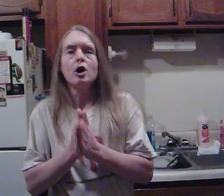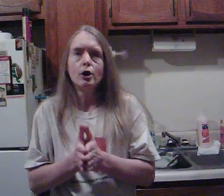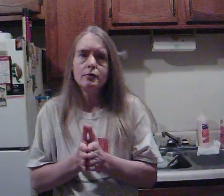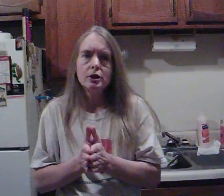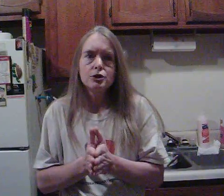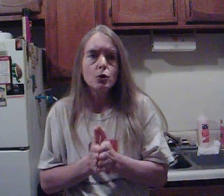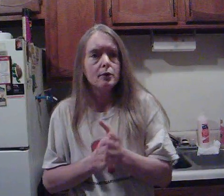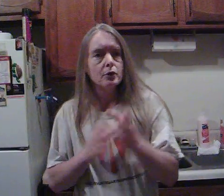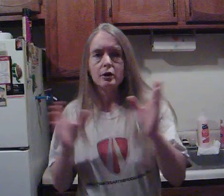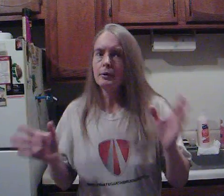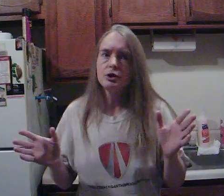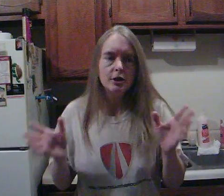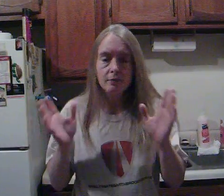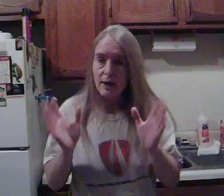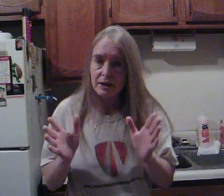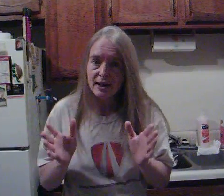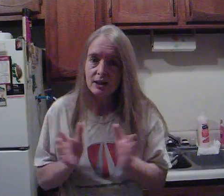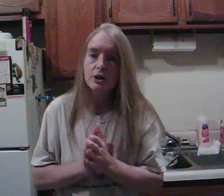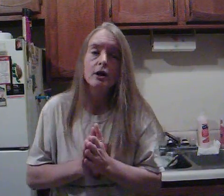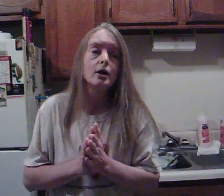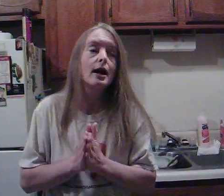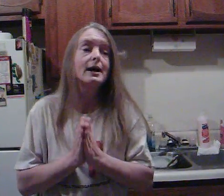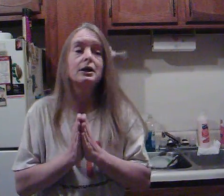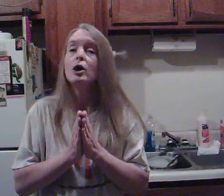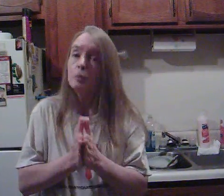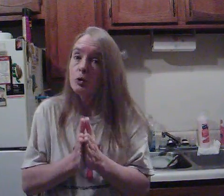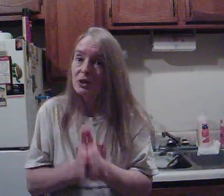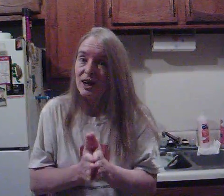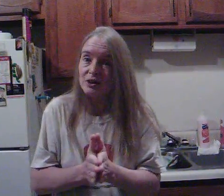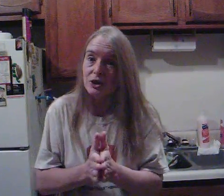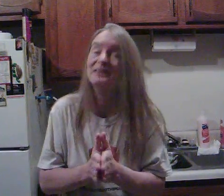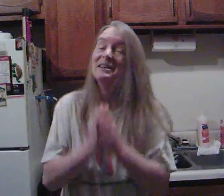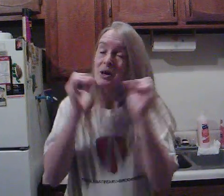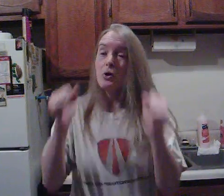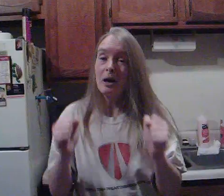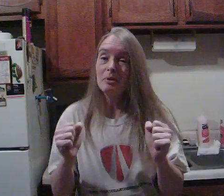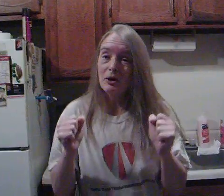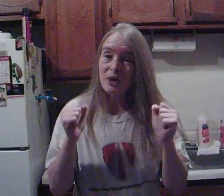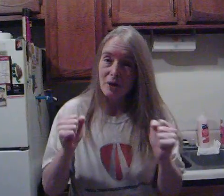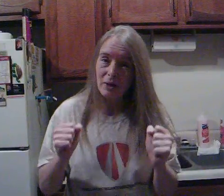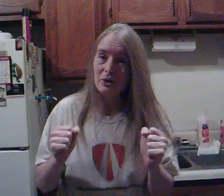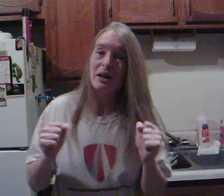not of this, or if you're interested in finding it I can help you with that, I found it at